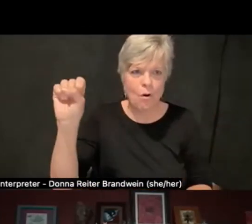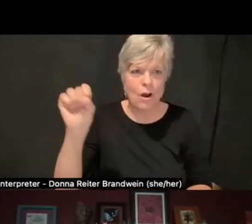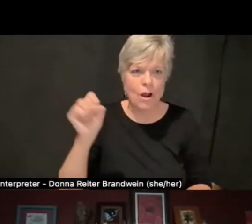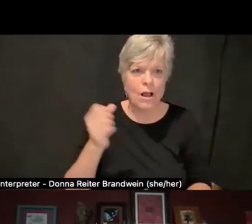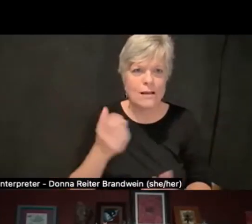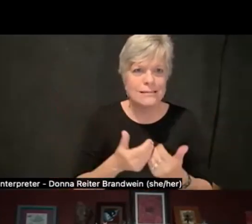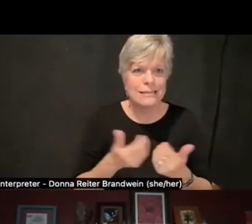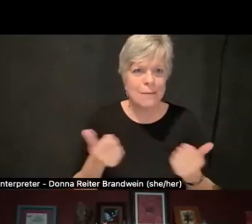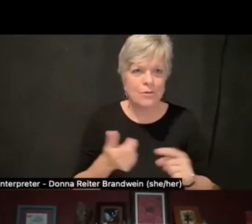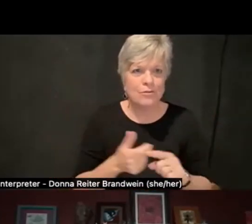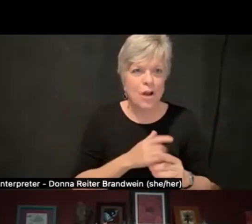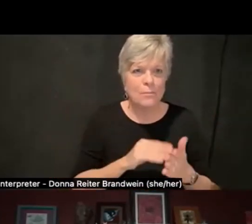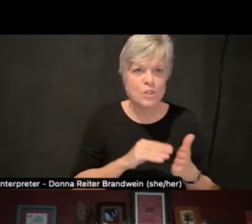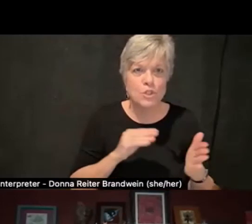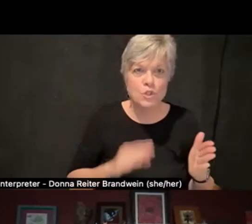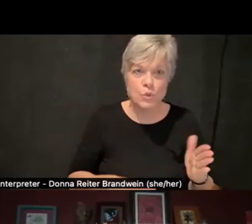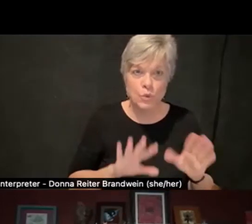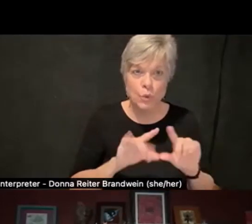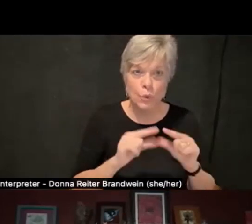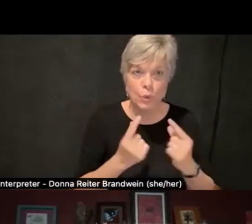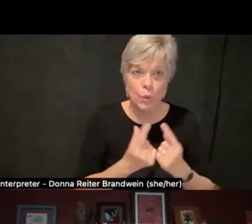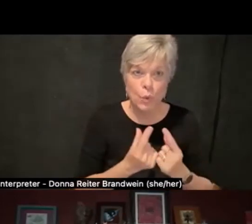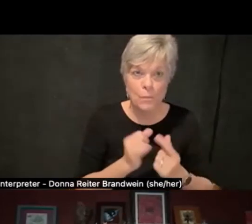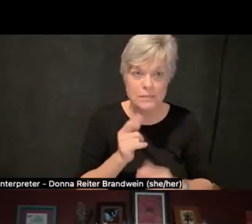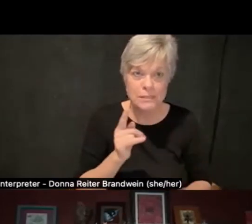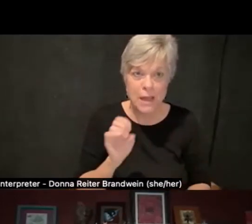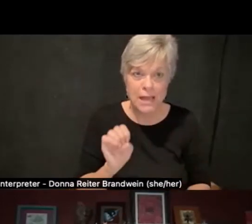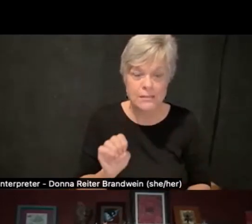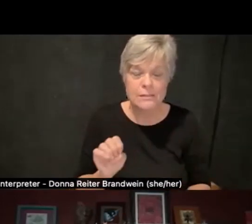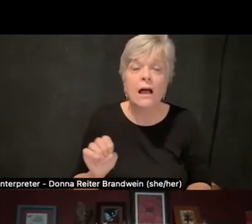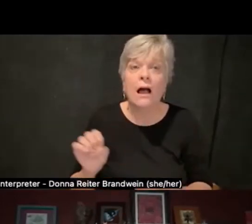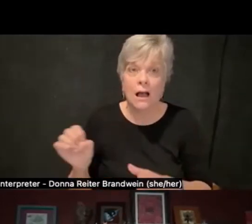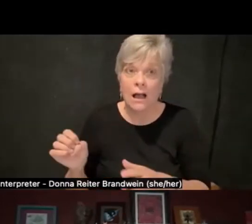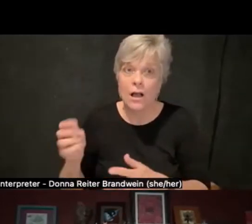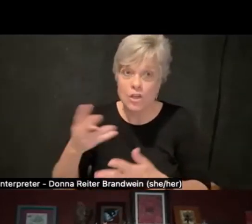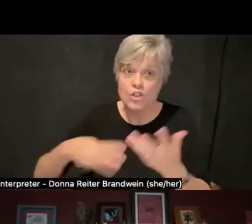social pressure is actually a really great tool.